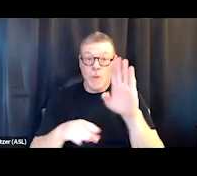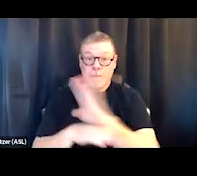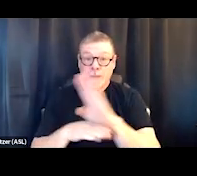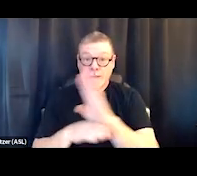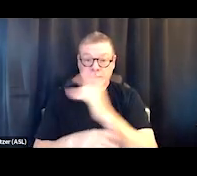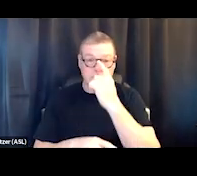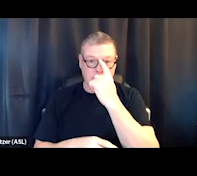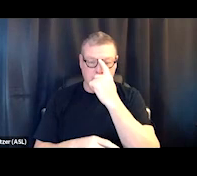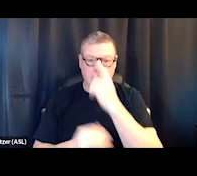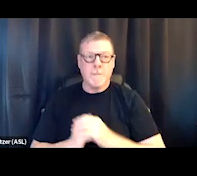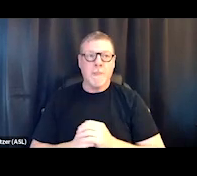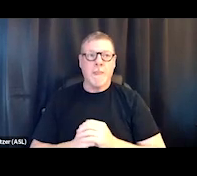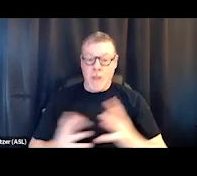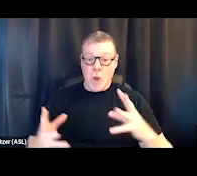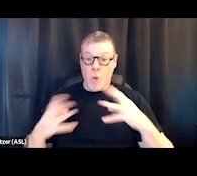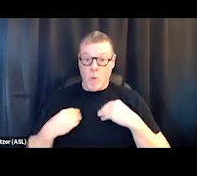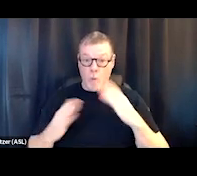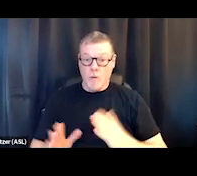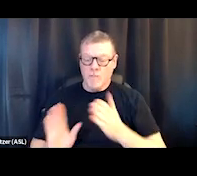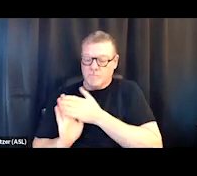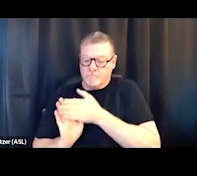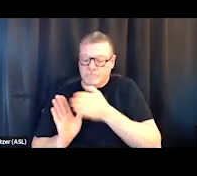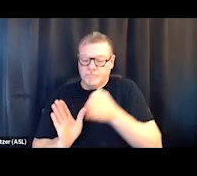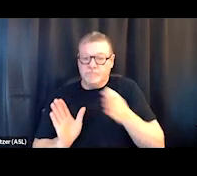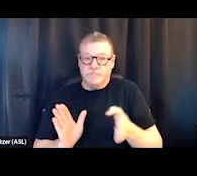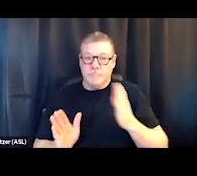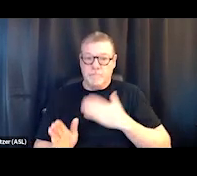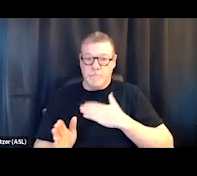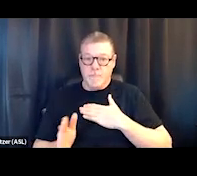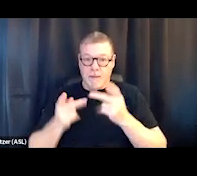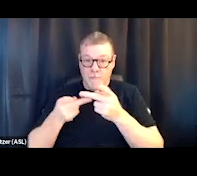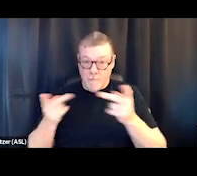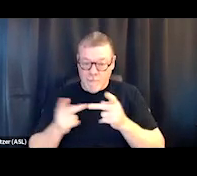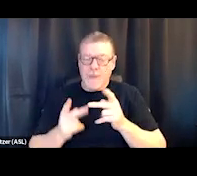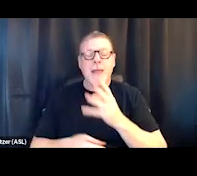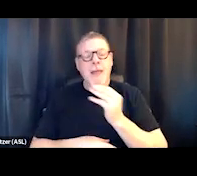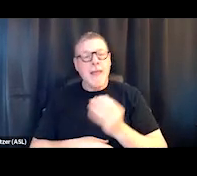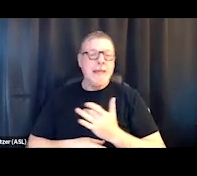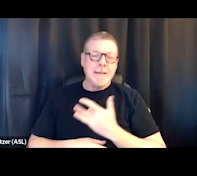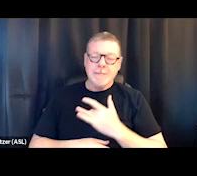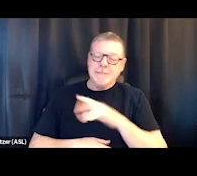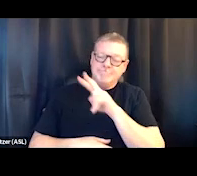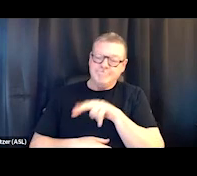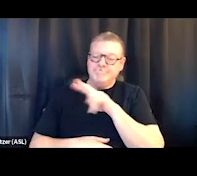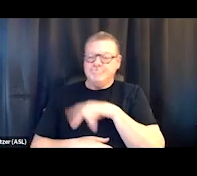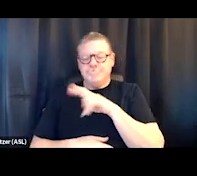you know, the business owners adjacent to us and, you know, kind of get a sense of what are you struggling with?